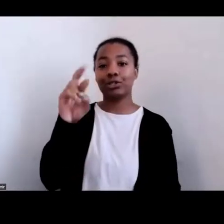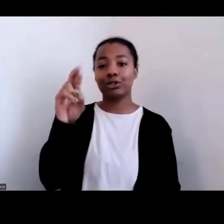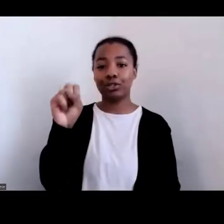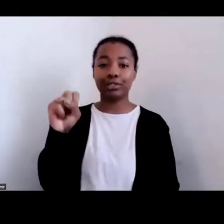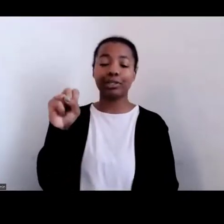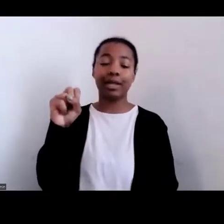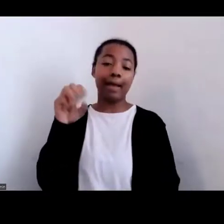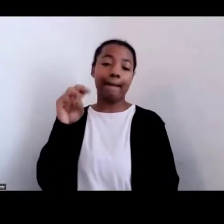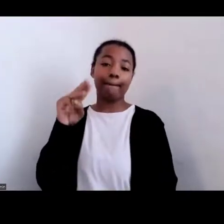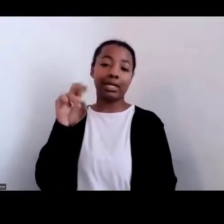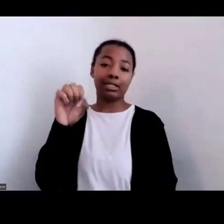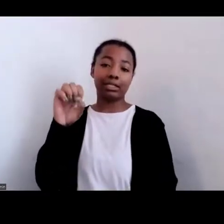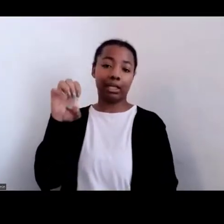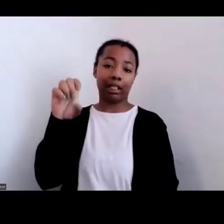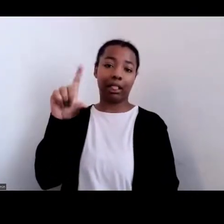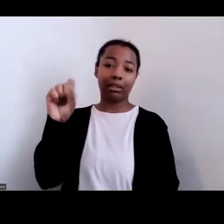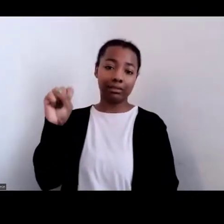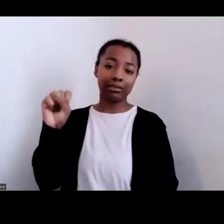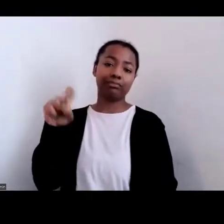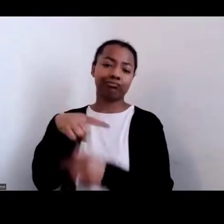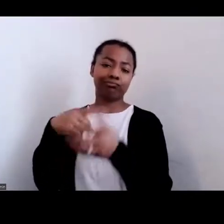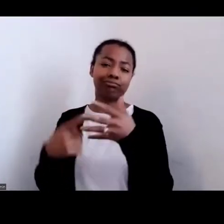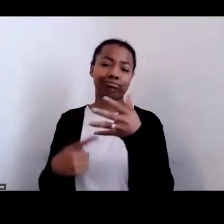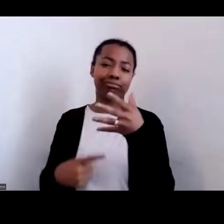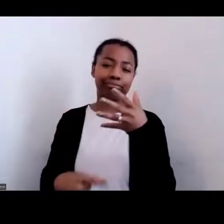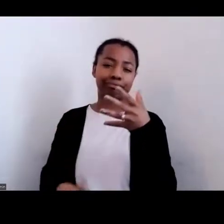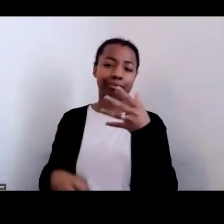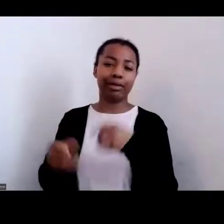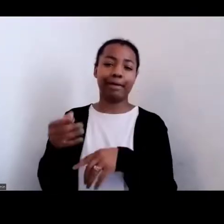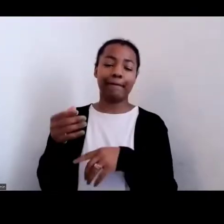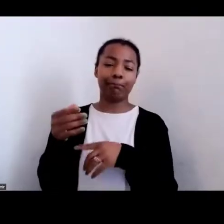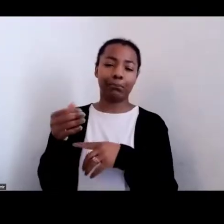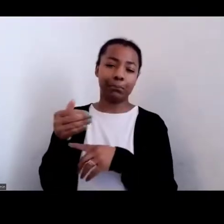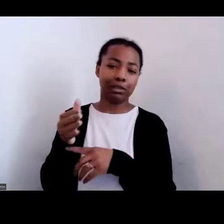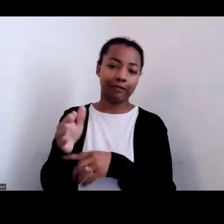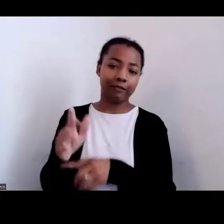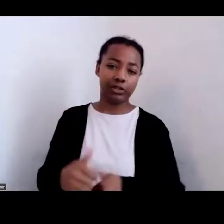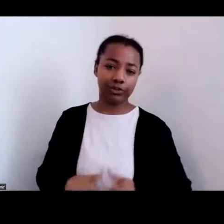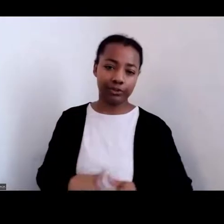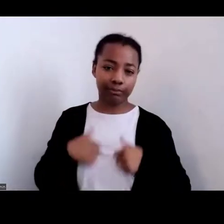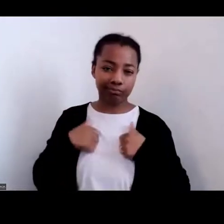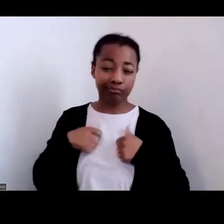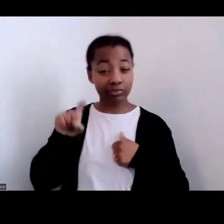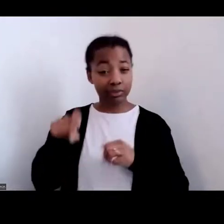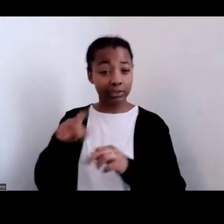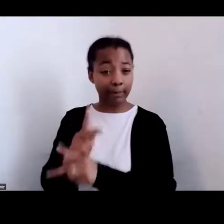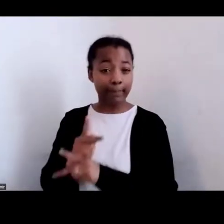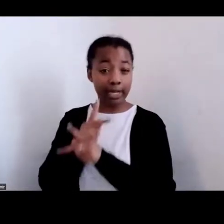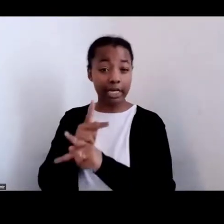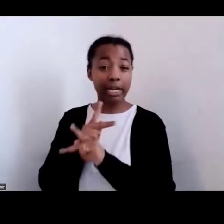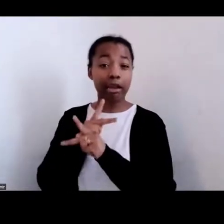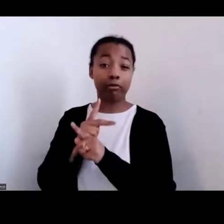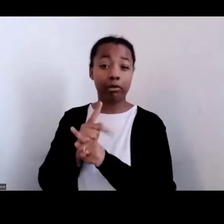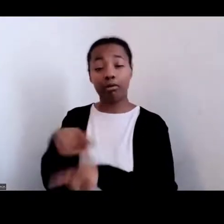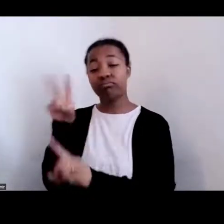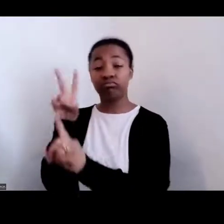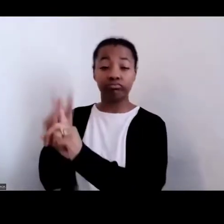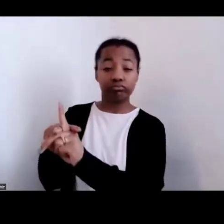kinds of marine plants and other kinds of food. So we have to be careful about simply assigning scraps